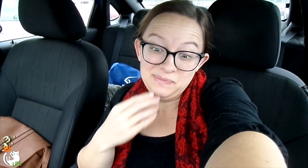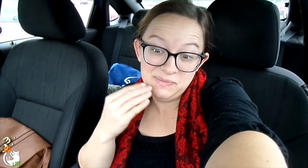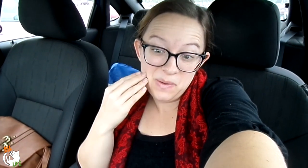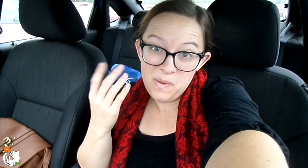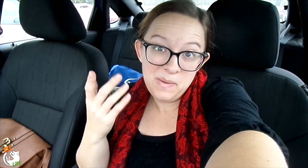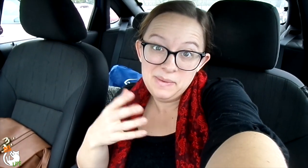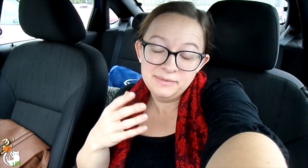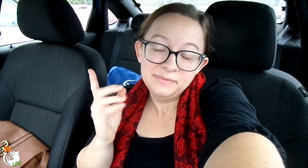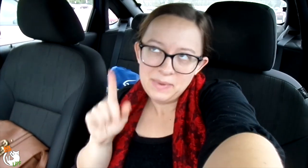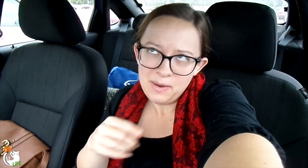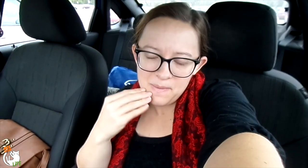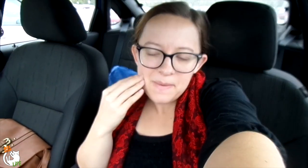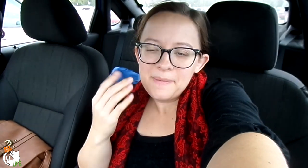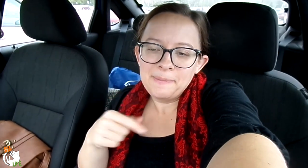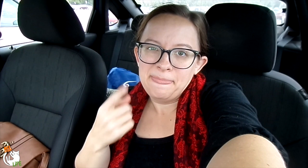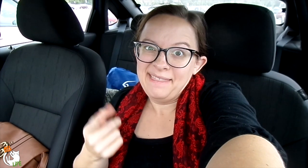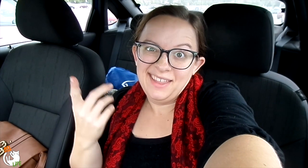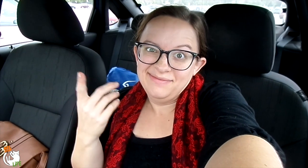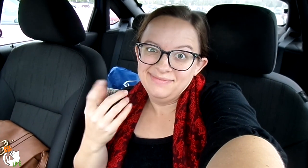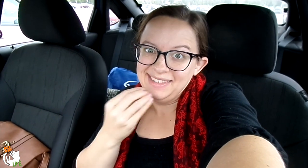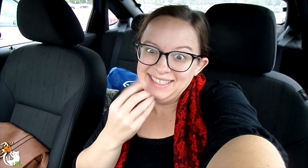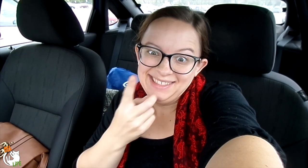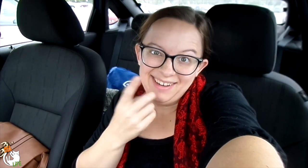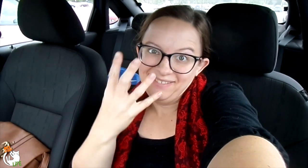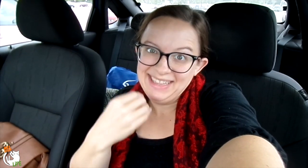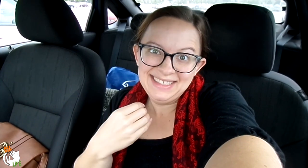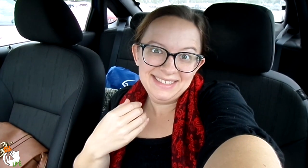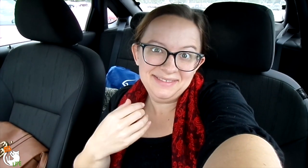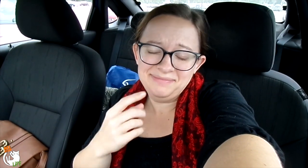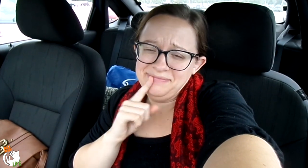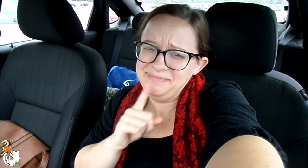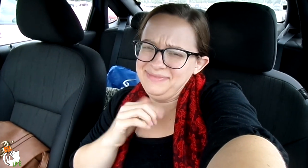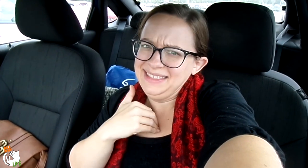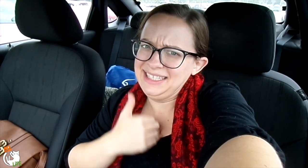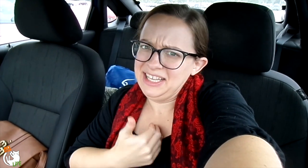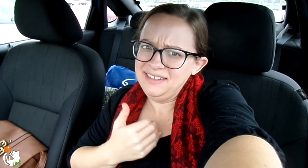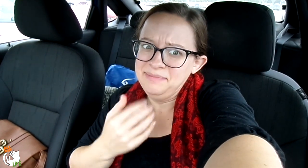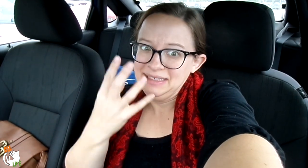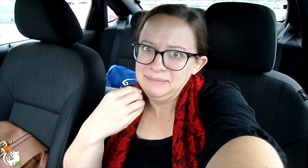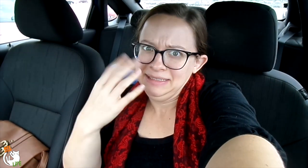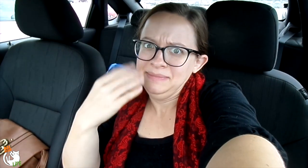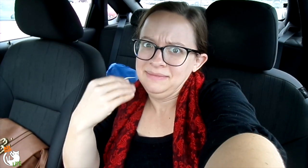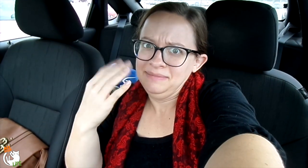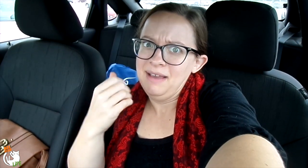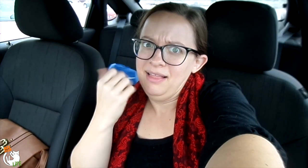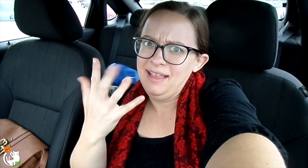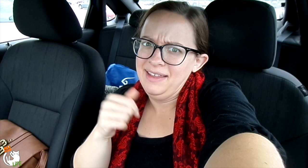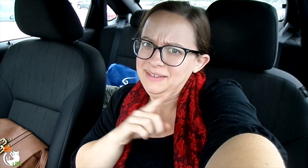Wednesday I came home, well went home, and I ate dinner and I fell asleep. Like I said, I've been really tired.